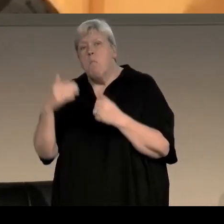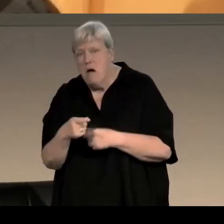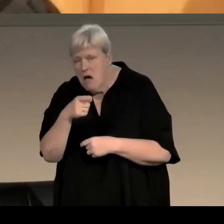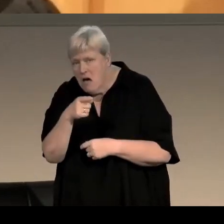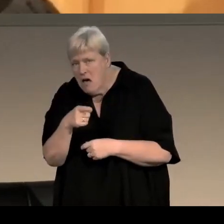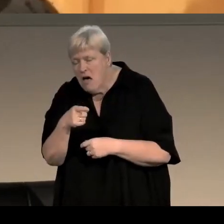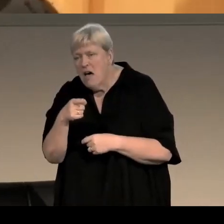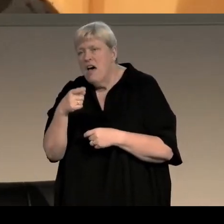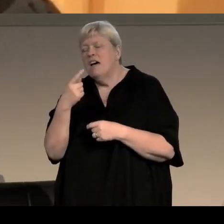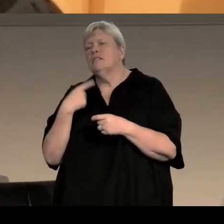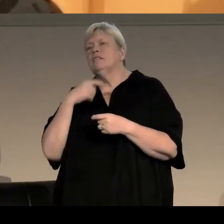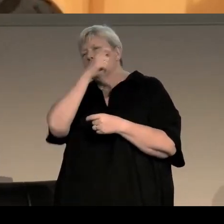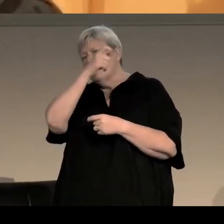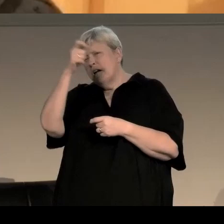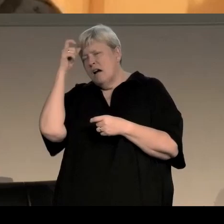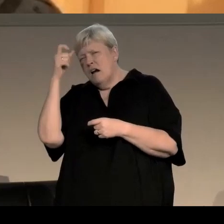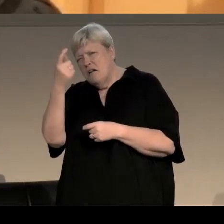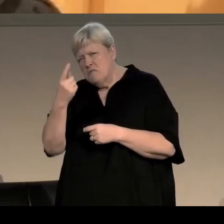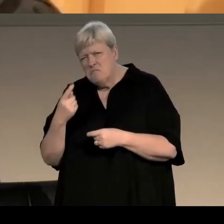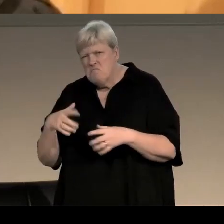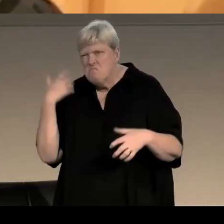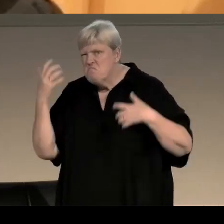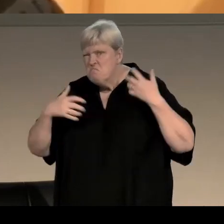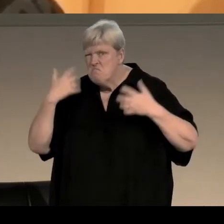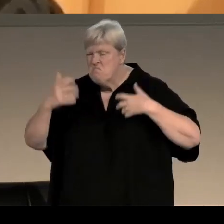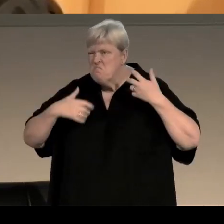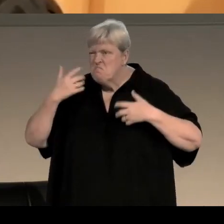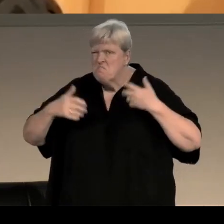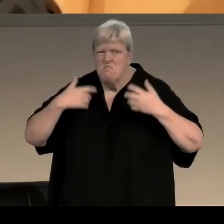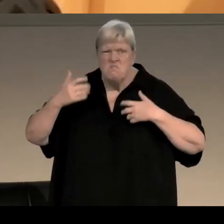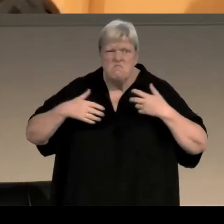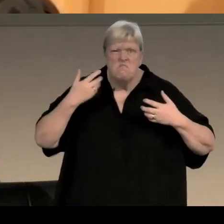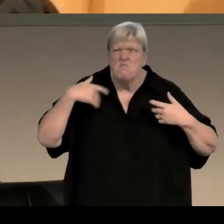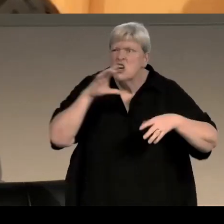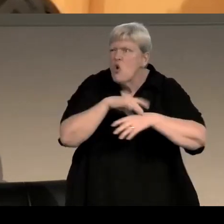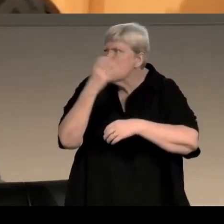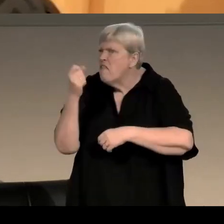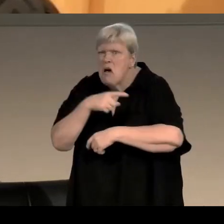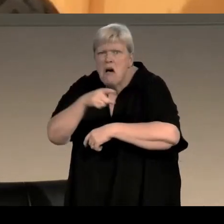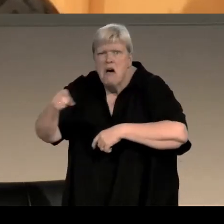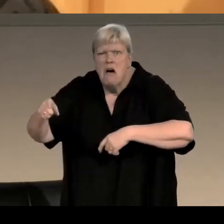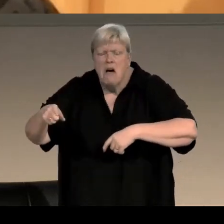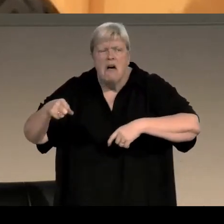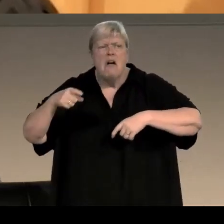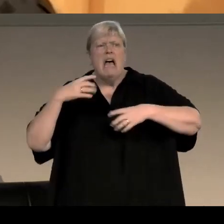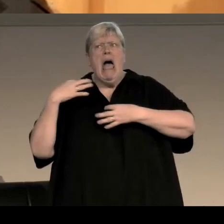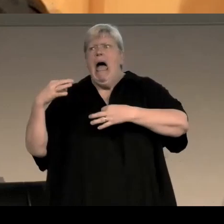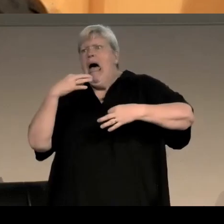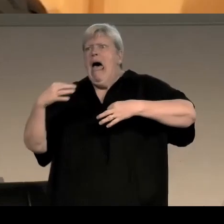This time, the guard was red-faced and agitated. 'Are any of youse a doctor?' He looked around, desparate. 'Or a nurse?'